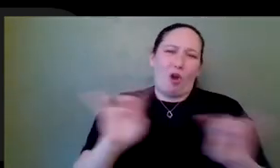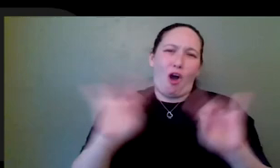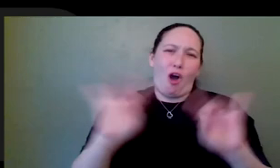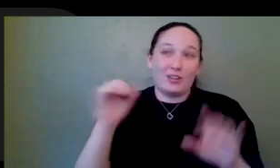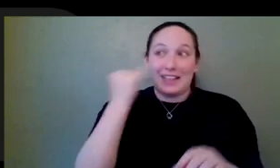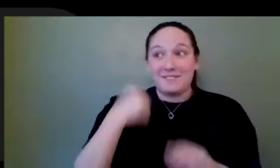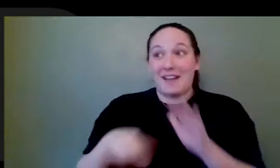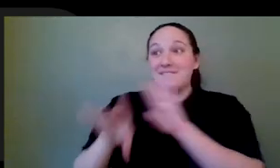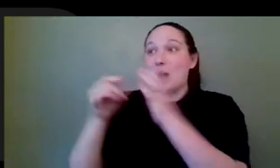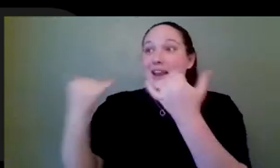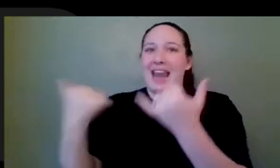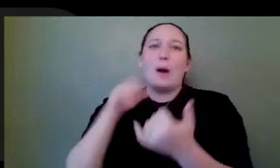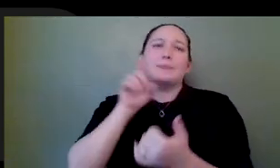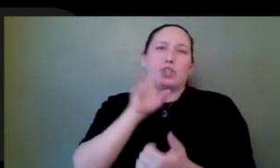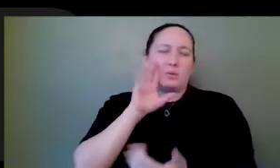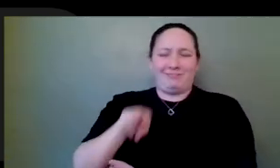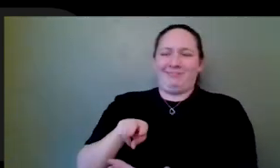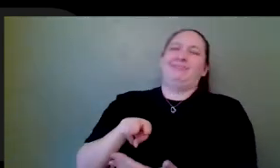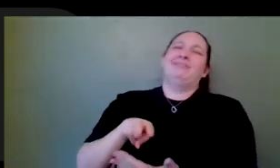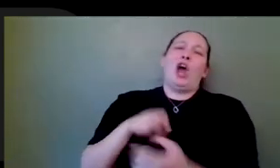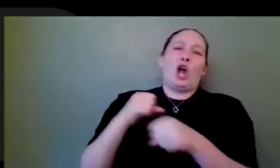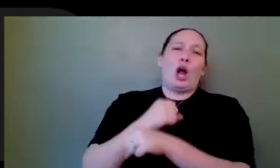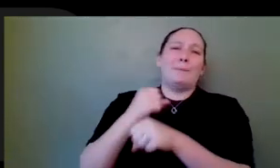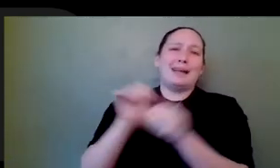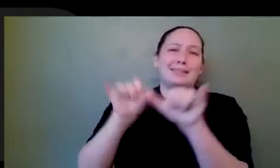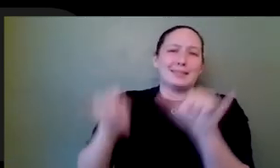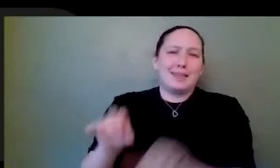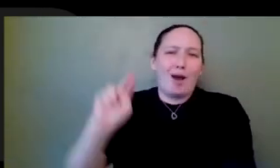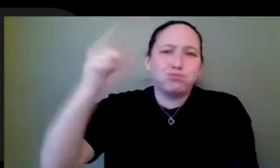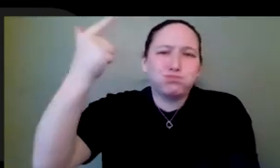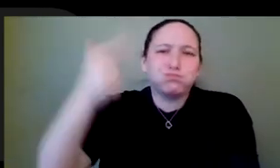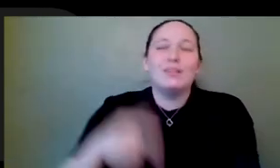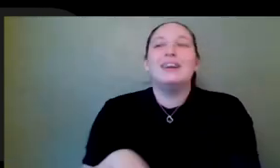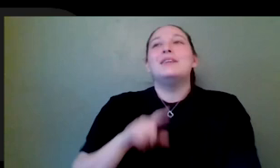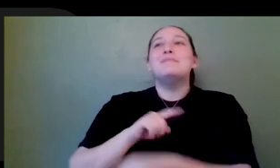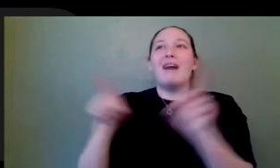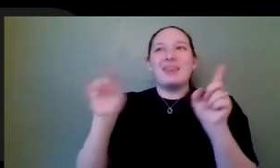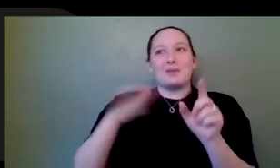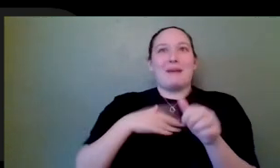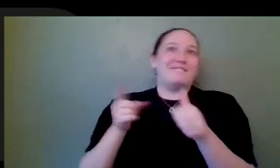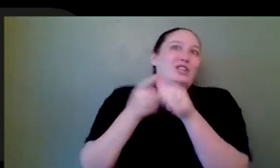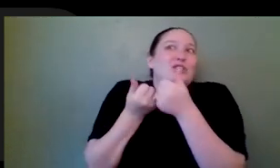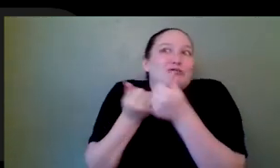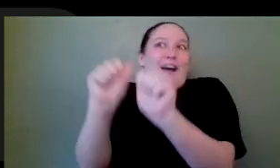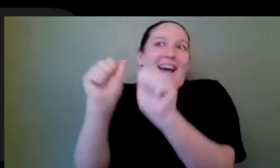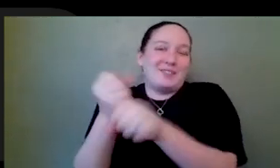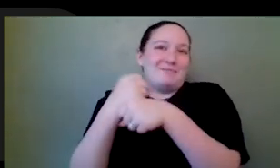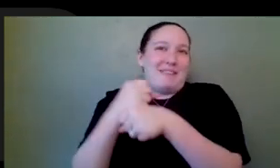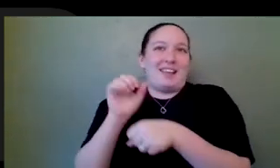so many problems with the combat system, I'm sure. But, yeah, that was that was my first shot at actual game design. Like start to finish was I did